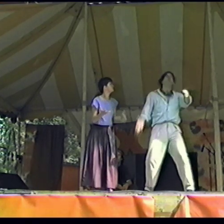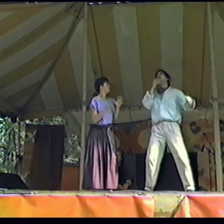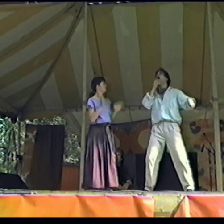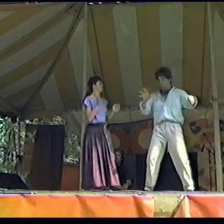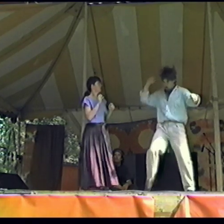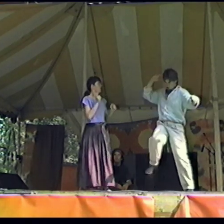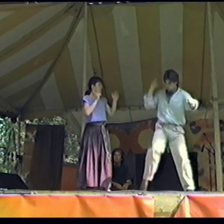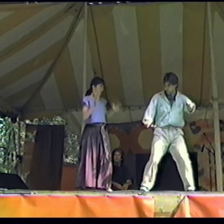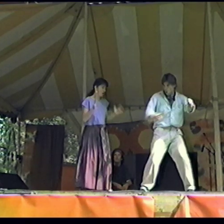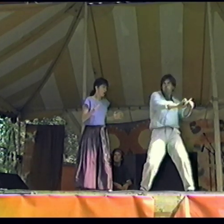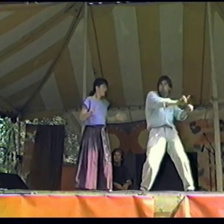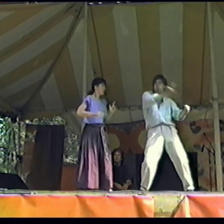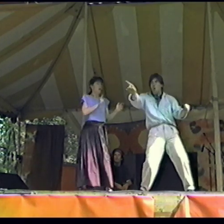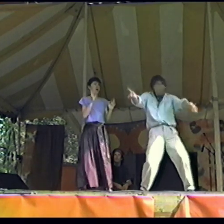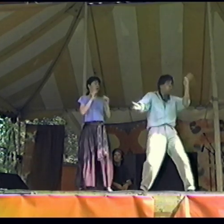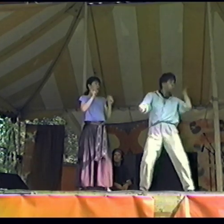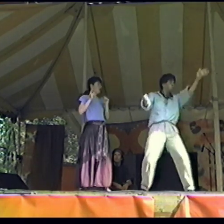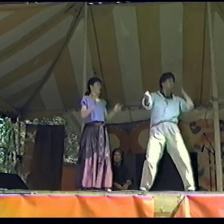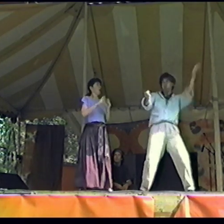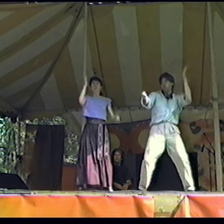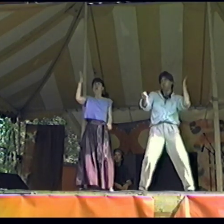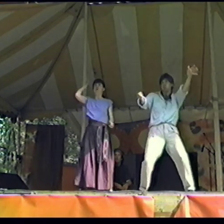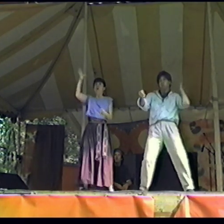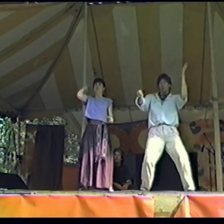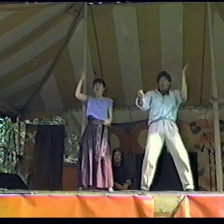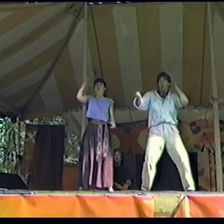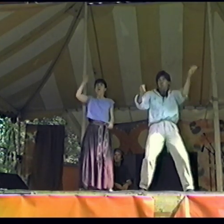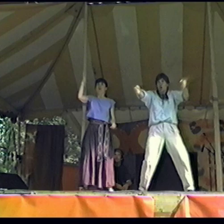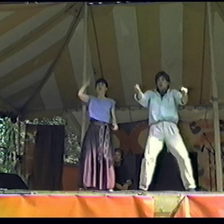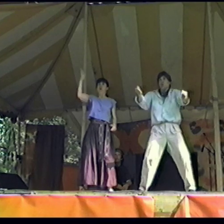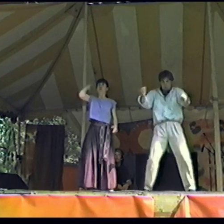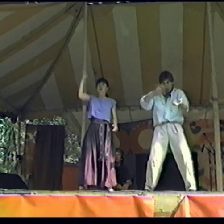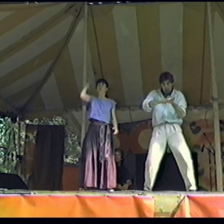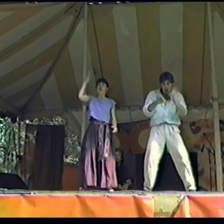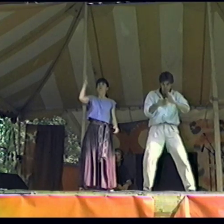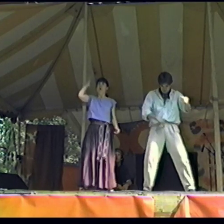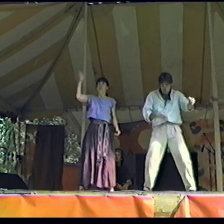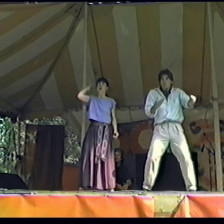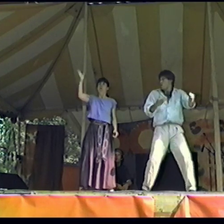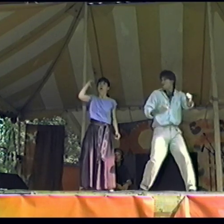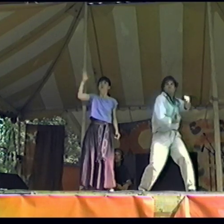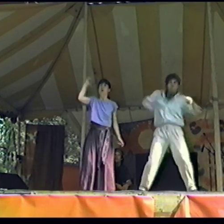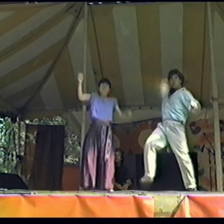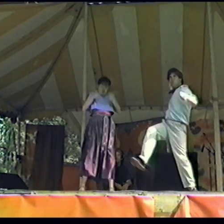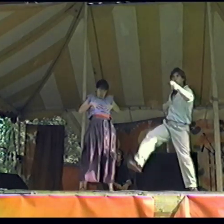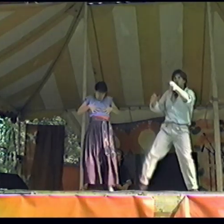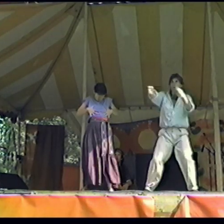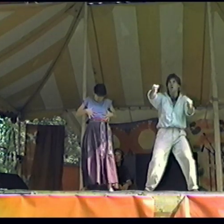Shut up! He floored it Trees blurring by Driving Hamburg splat!